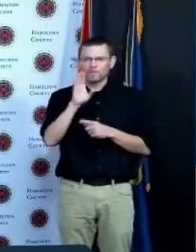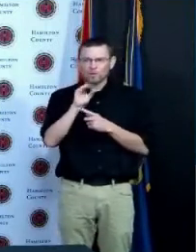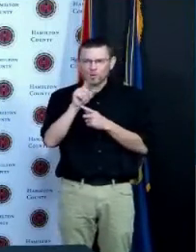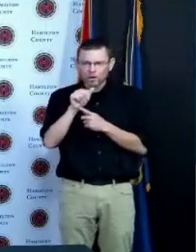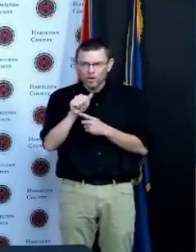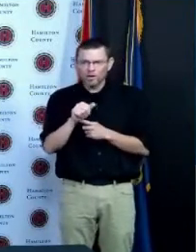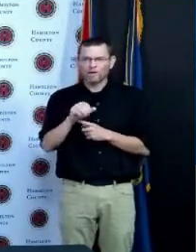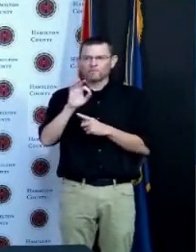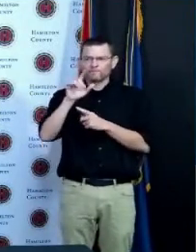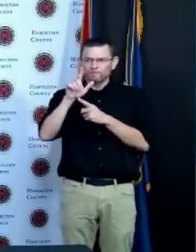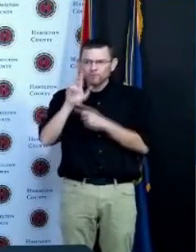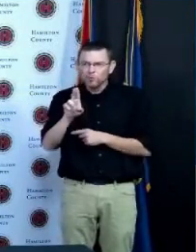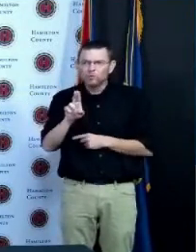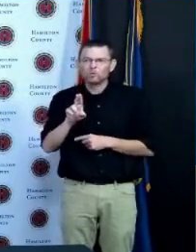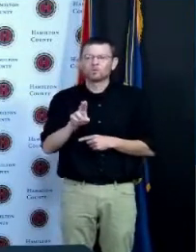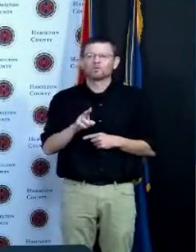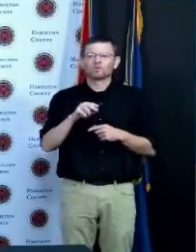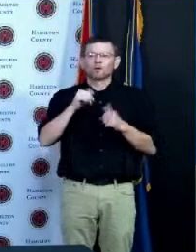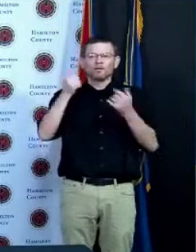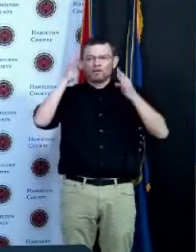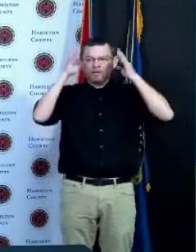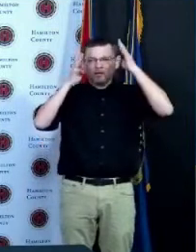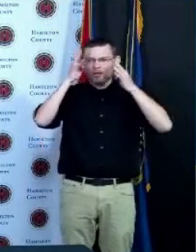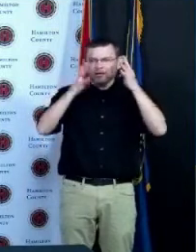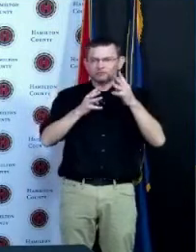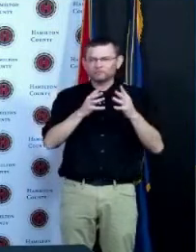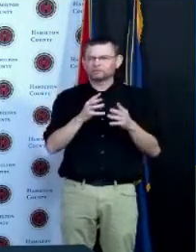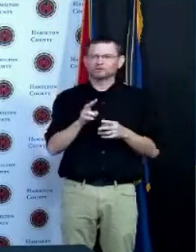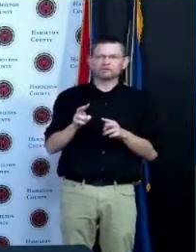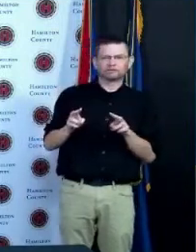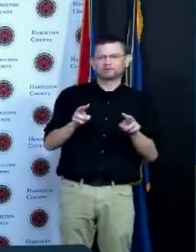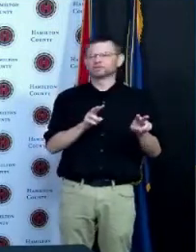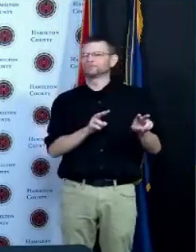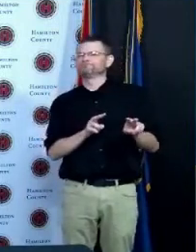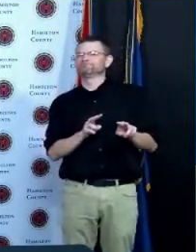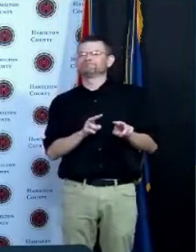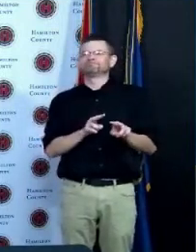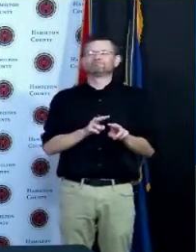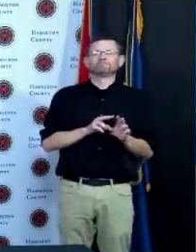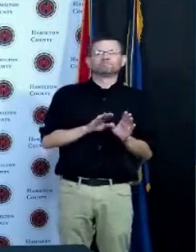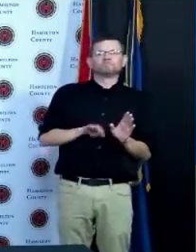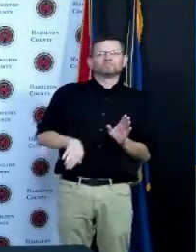that I had and associates and contracted it so I would urge all great Americans to get the vaccine